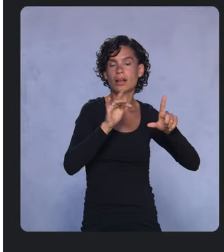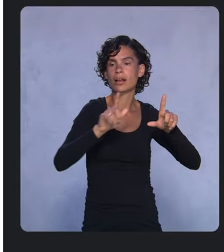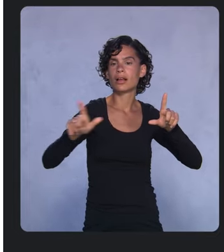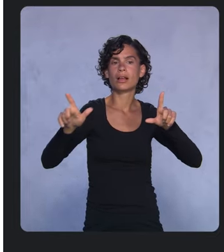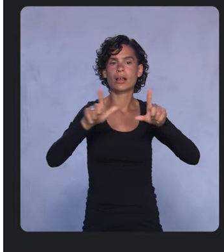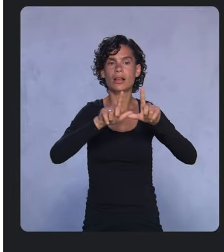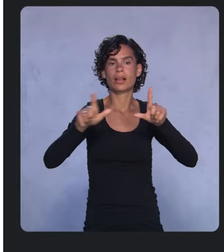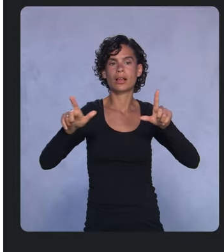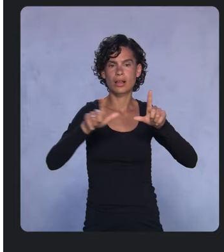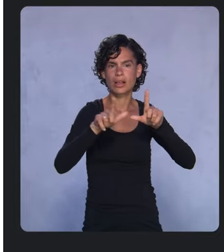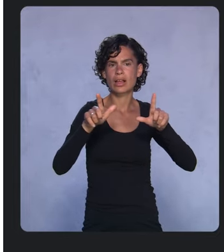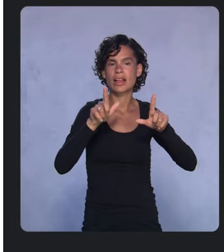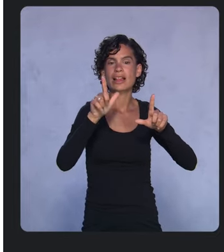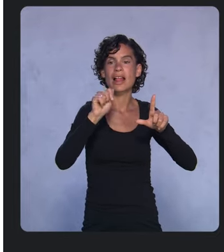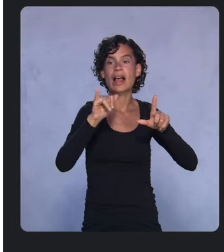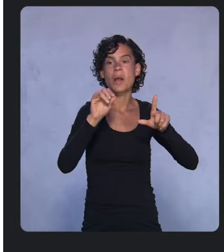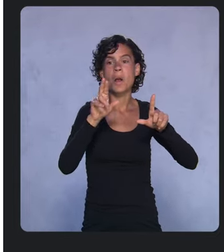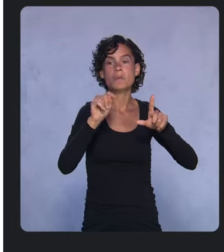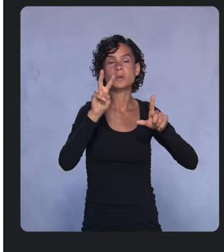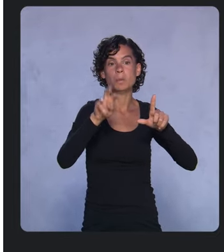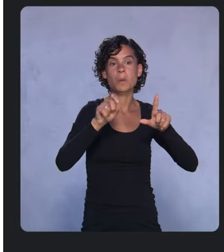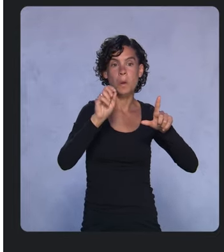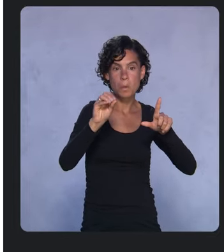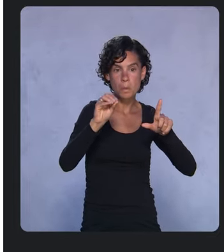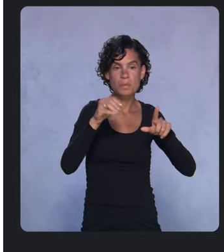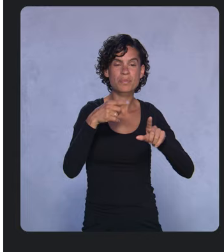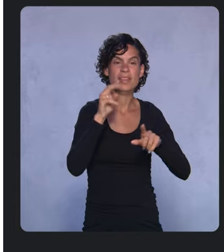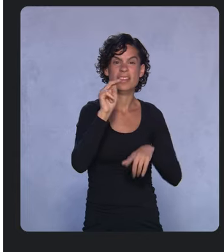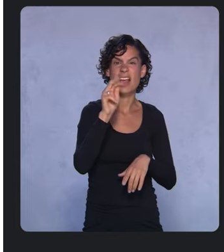max widths on components to avoid those terrible-looking stretch UIs,